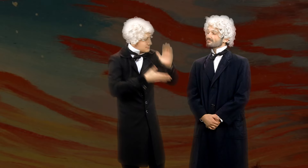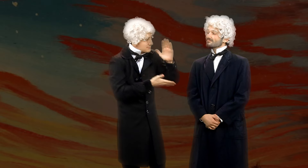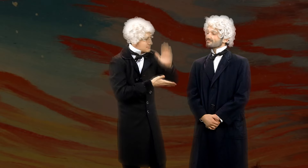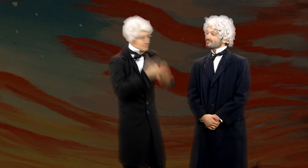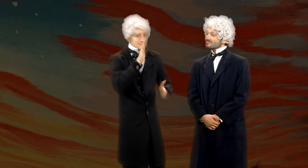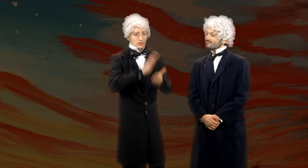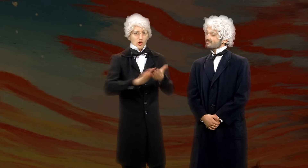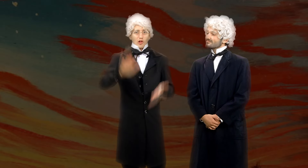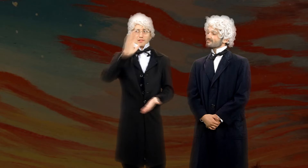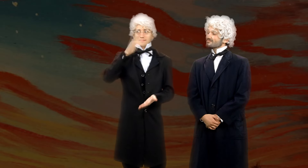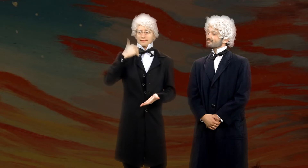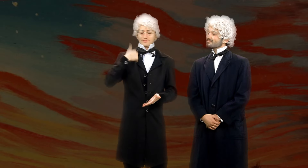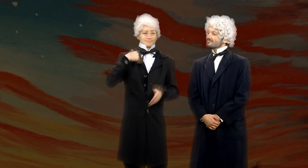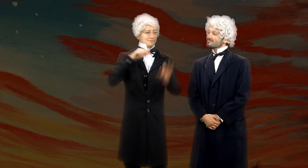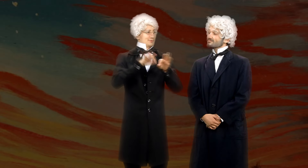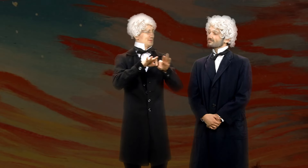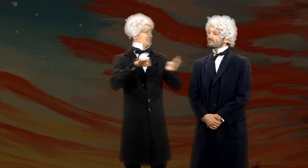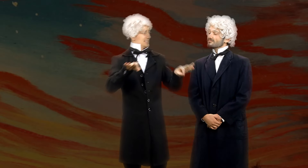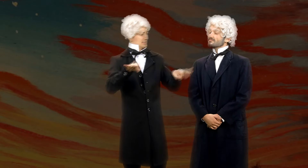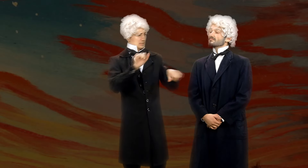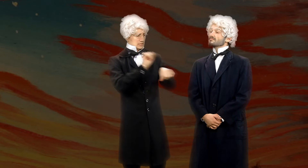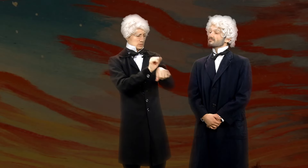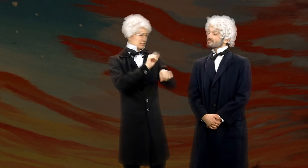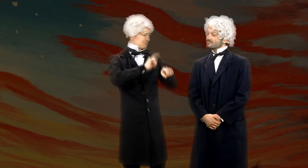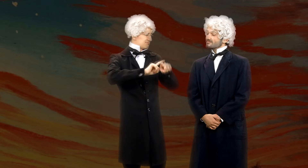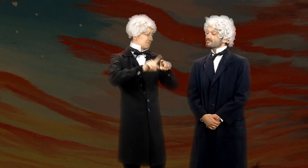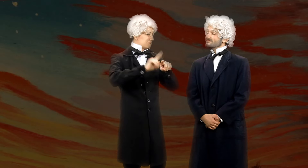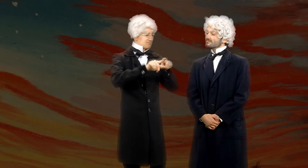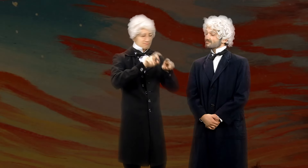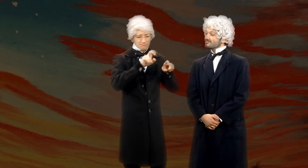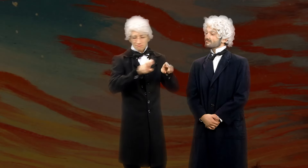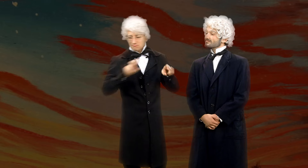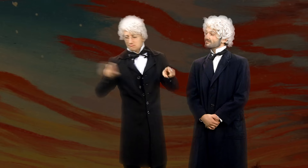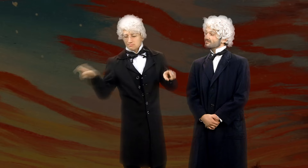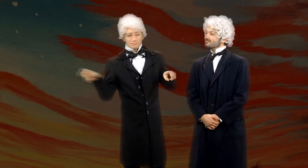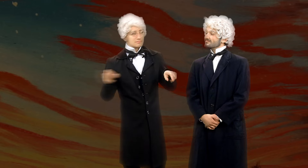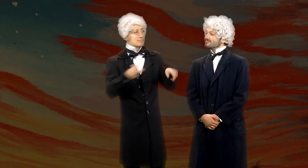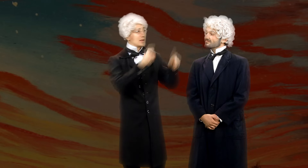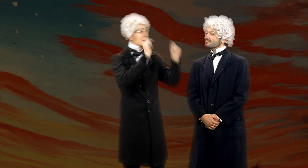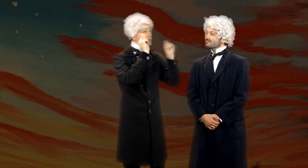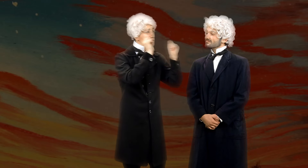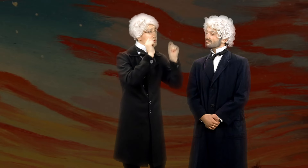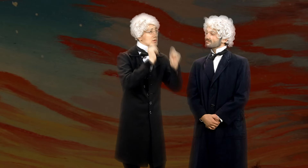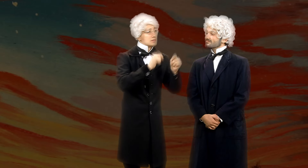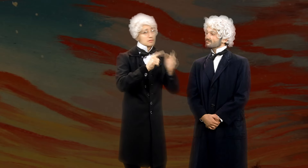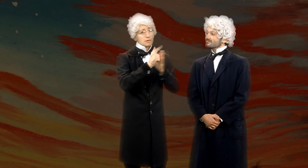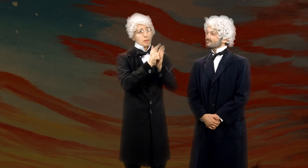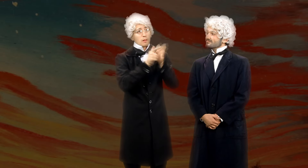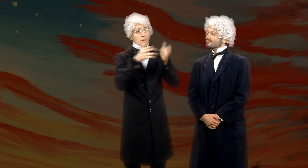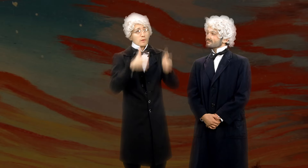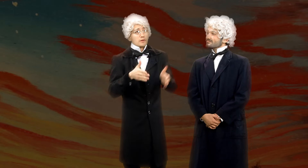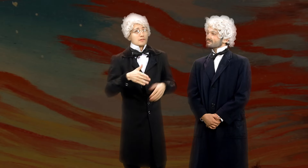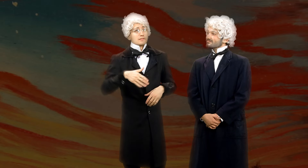until I went off to college and earned my degree. I worked many different jobs, I was a tutor, a lawyer,